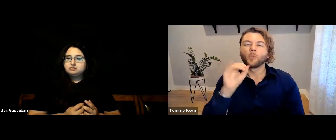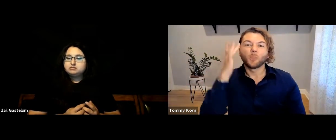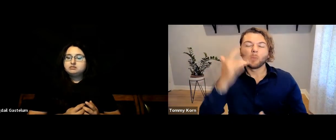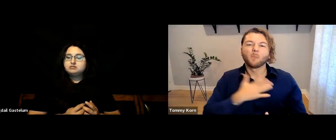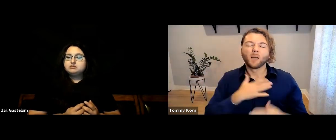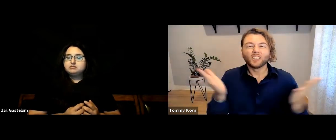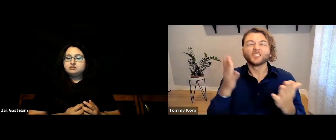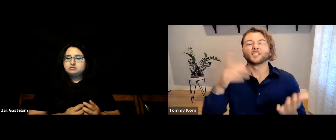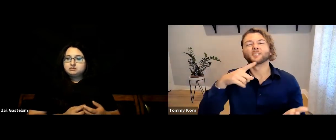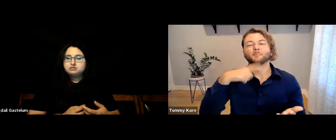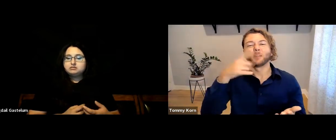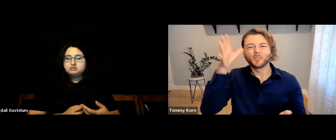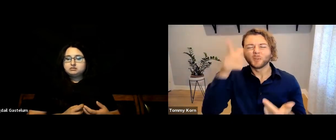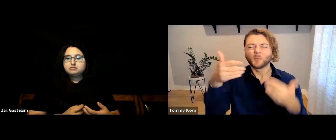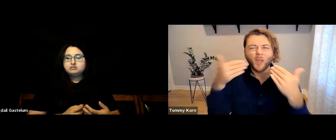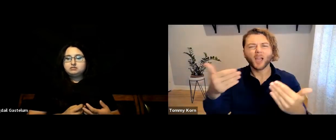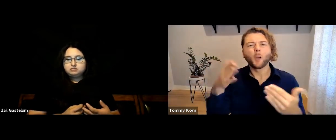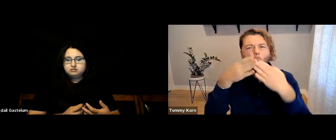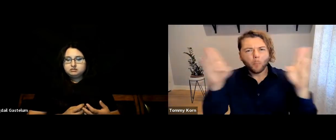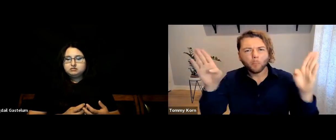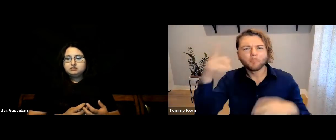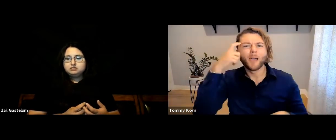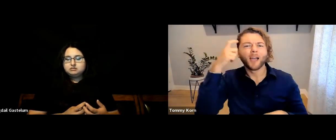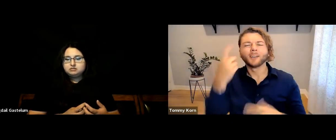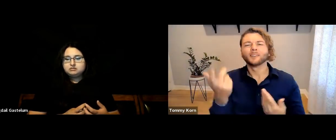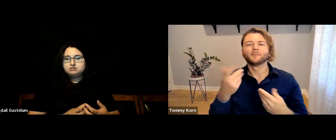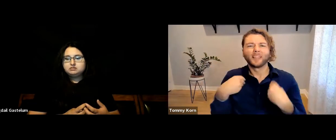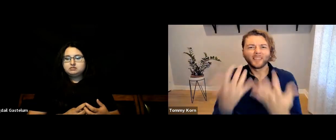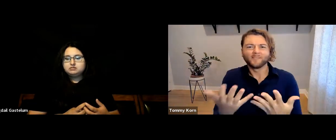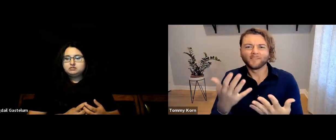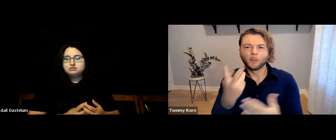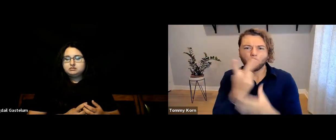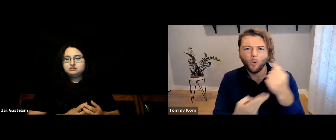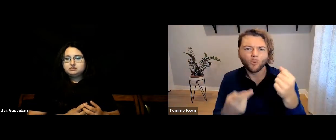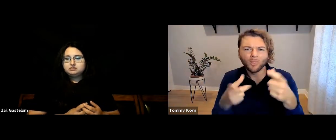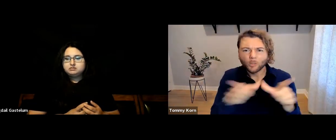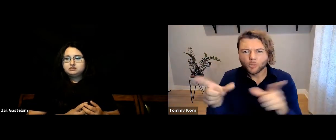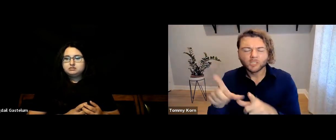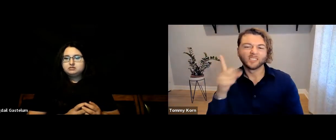That’s why I encourage hearing parents to be open-minded and give their child both languages,